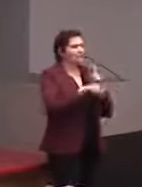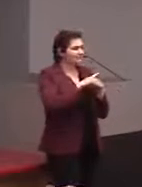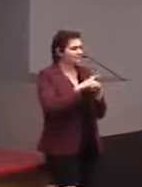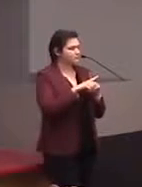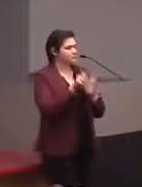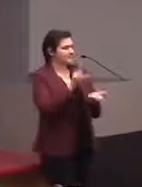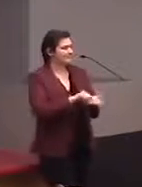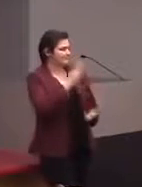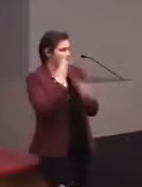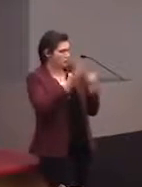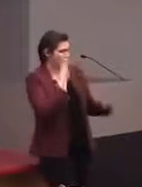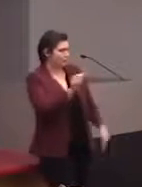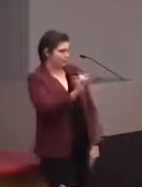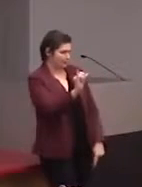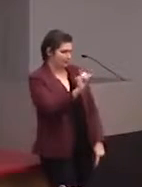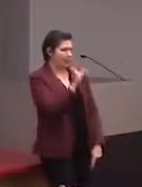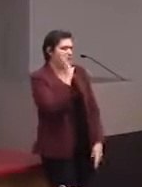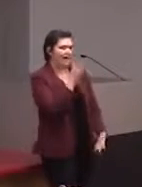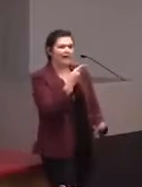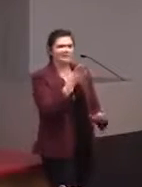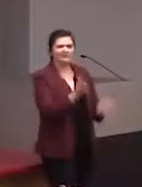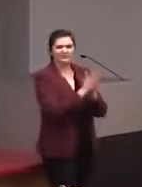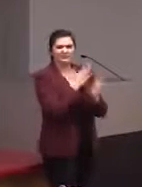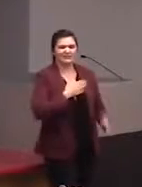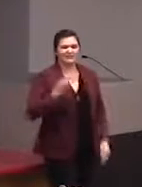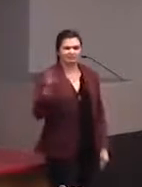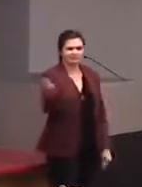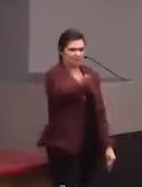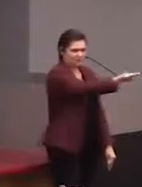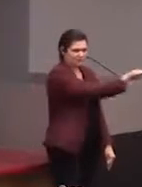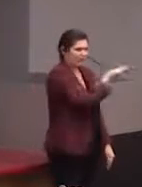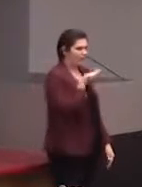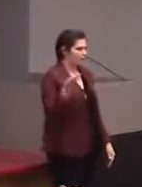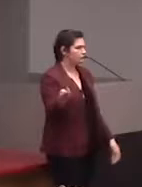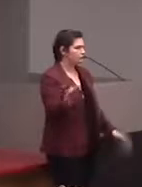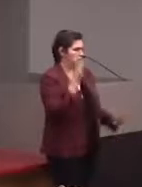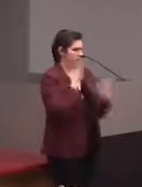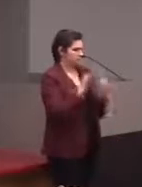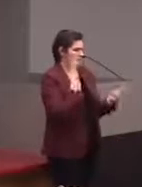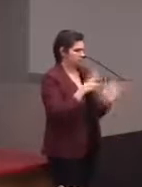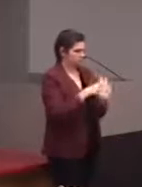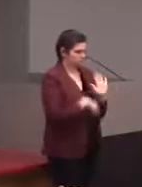So I'm actually gonna ask if we can pass this around.